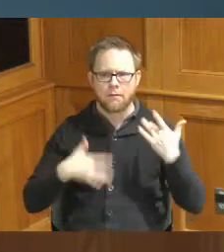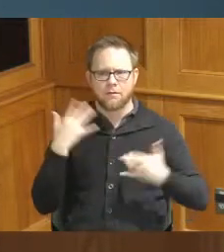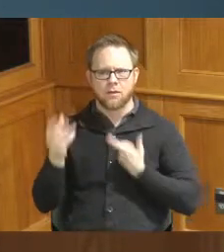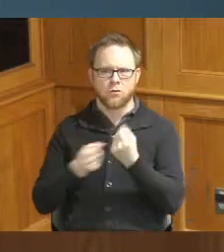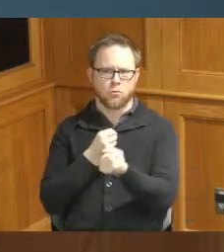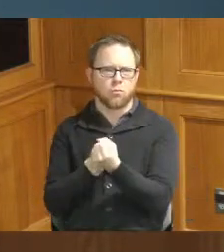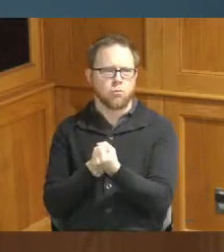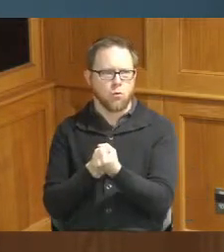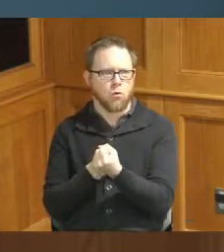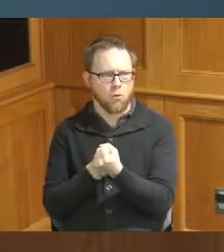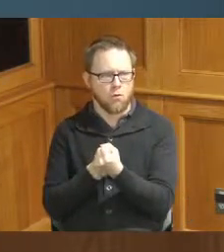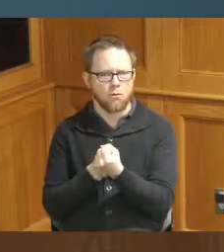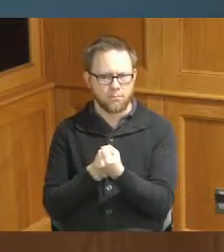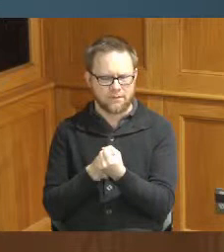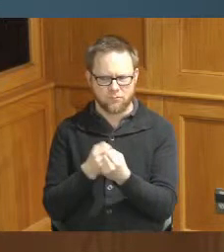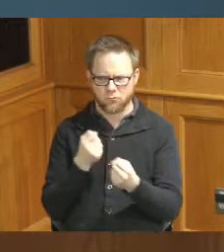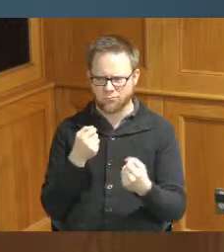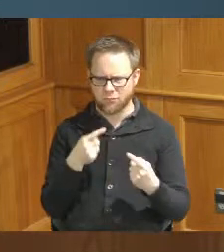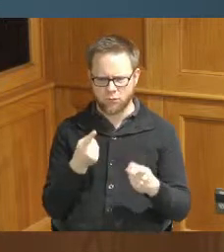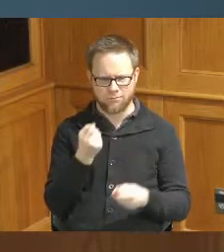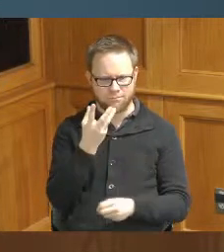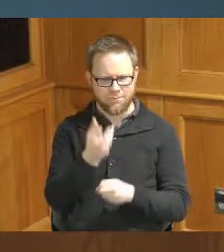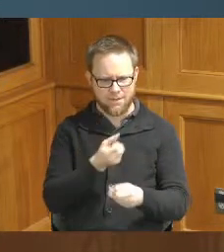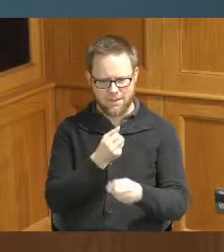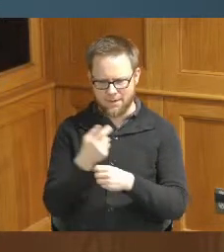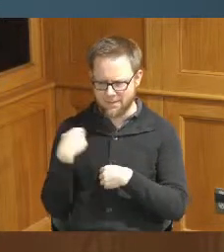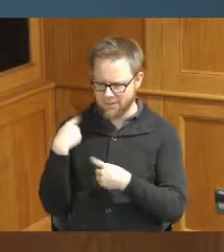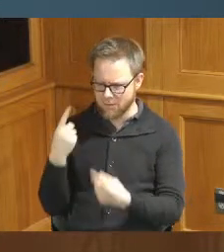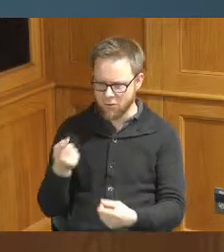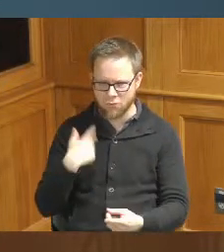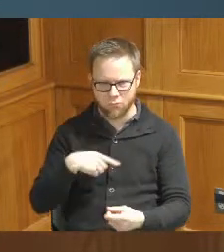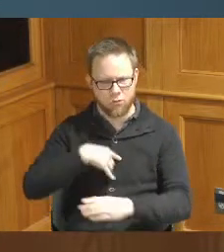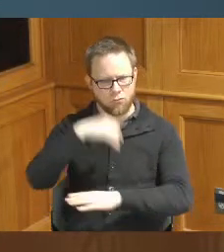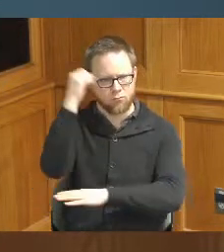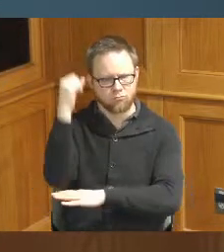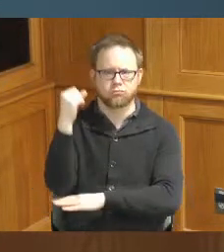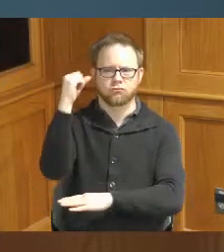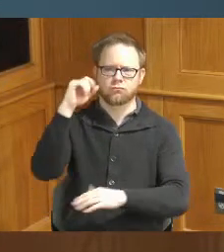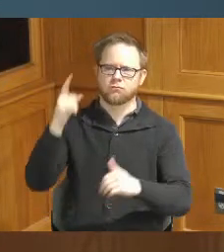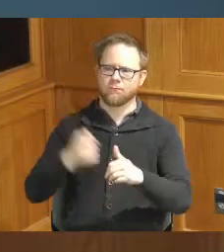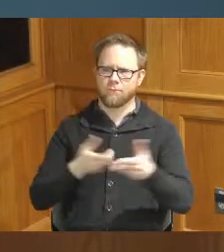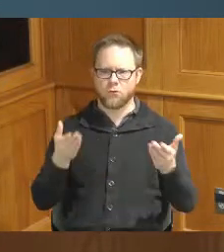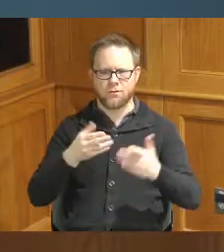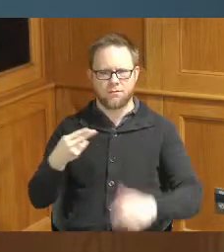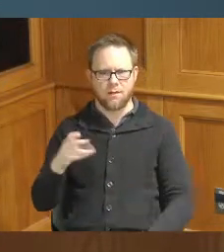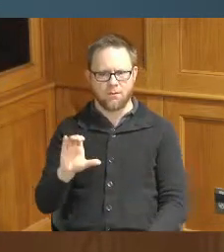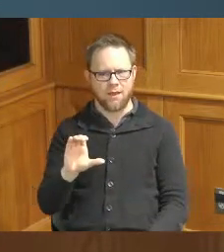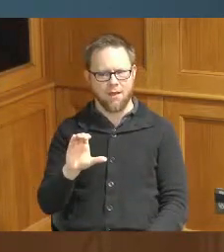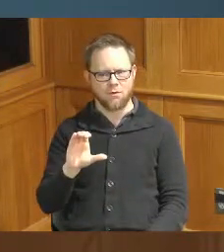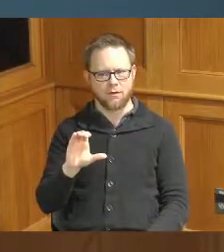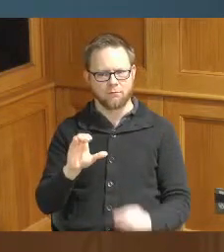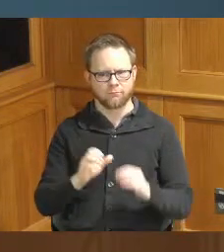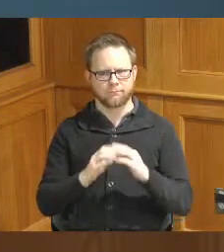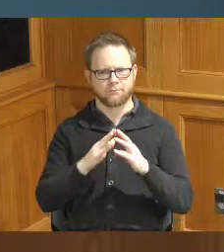that has been over the years we were Trailblazer here in Hamilton County with this program and it's